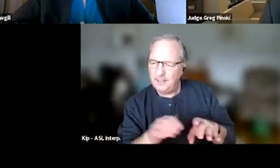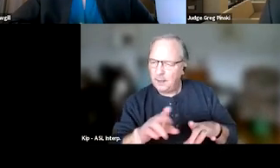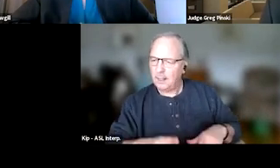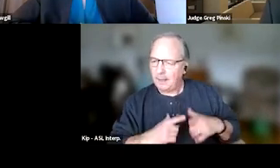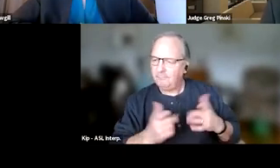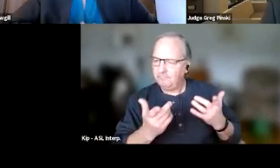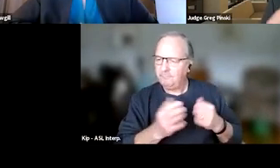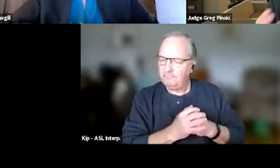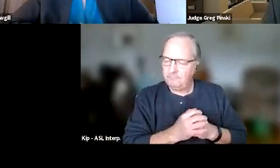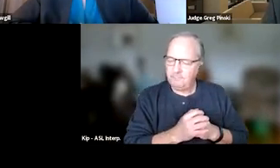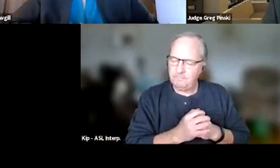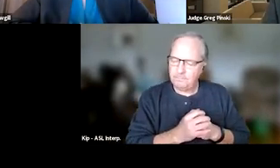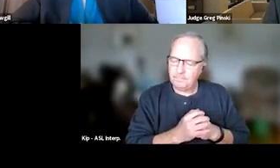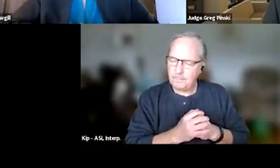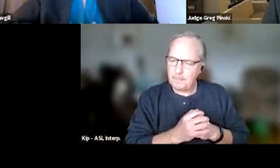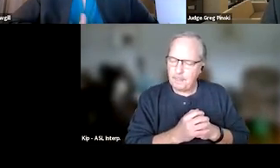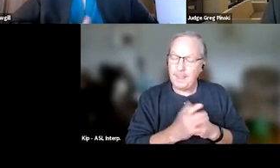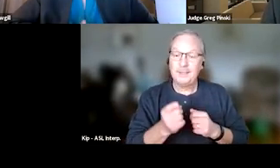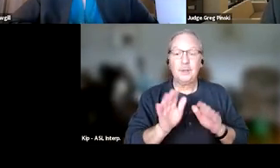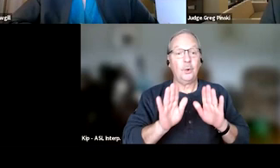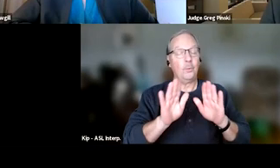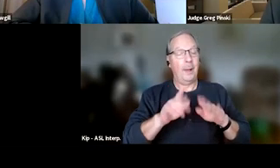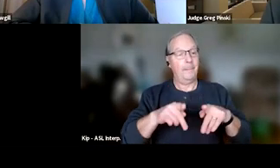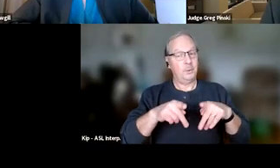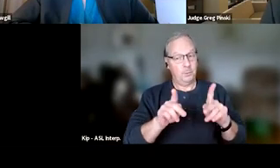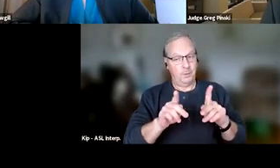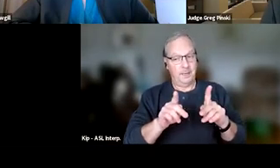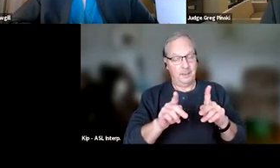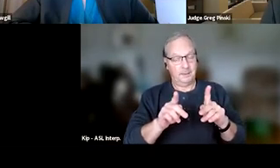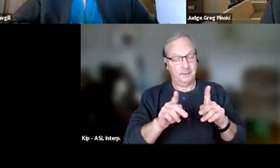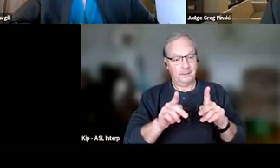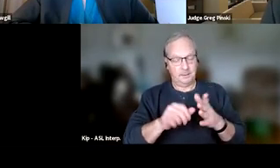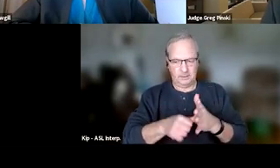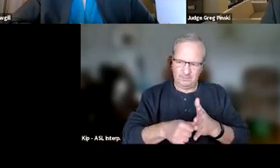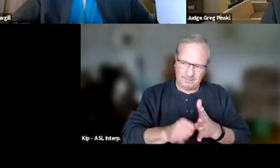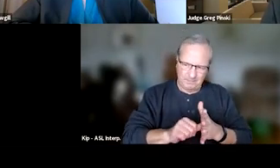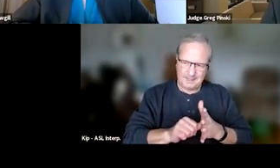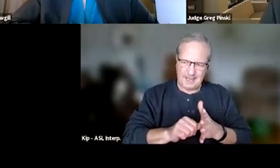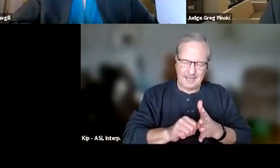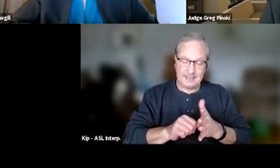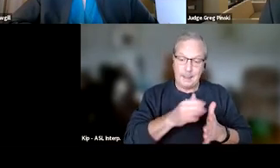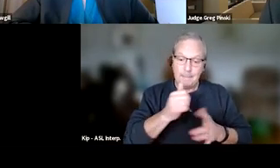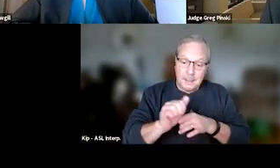This is a great opportunity to emphasize that the Best Practice Standards